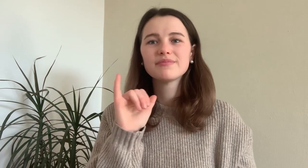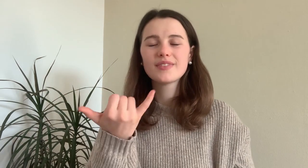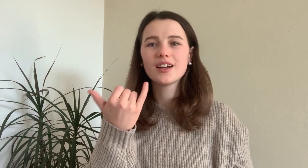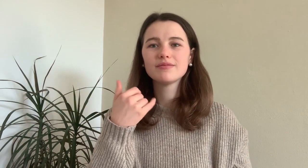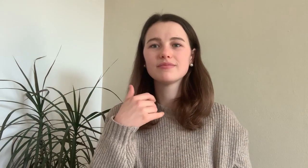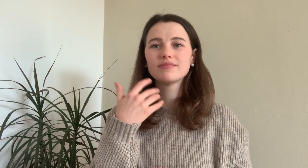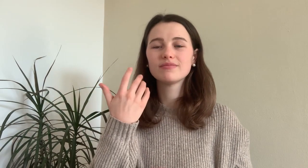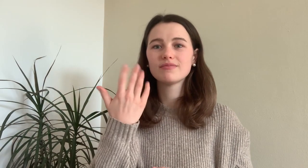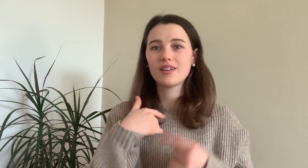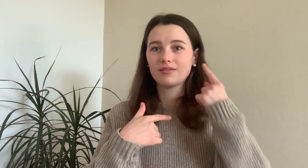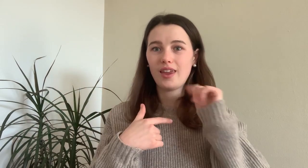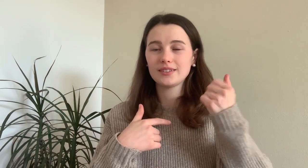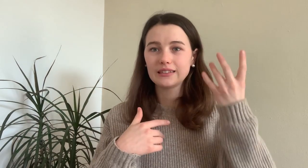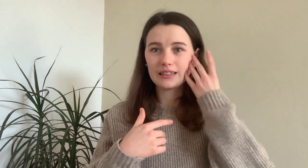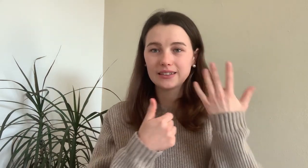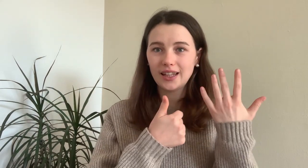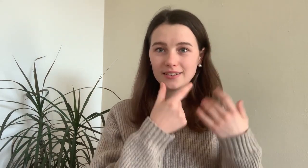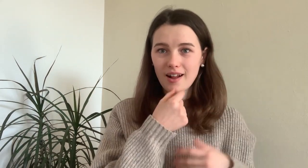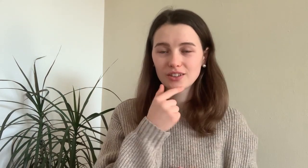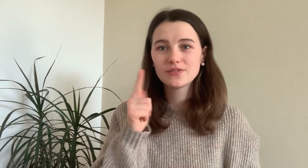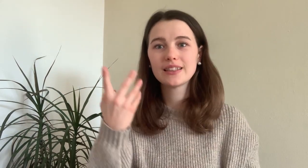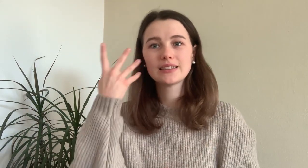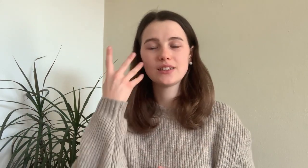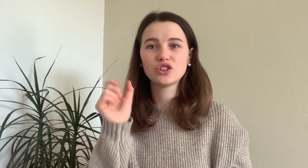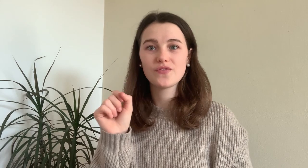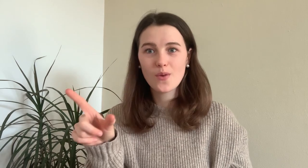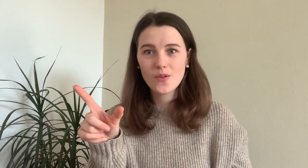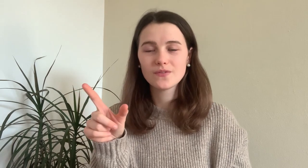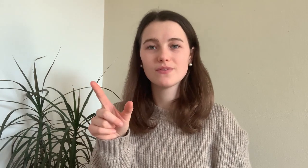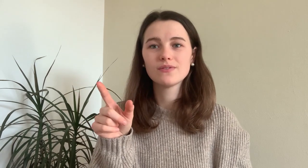Well...I got my left CI when I was 6 years old and my right CI with 12.